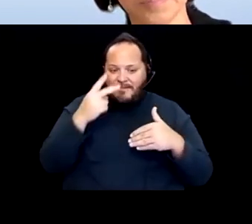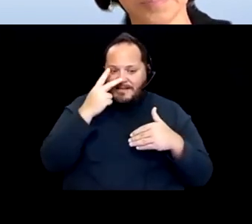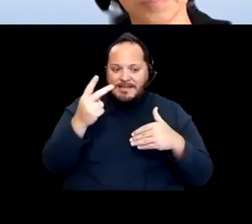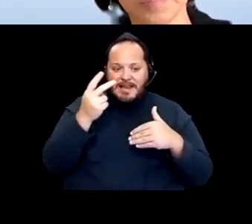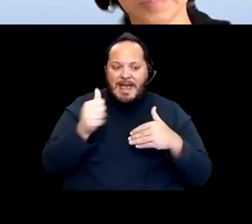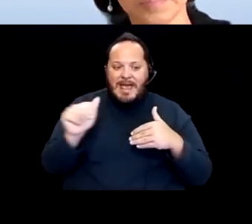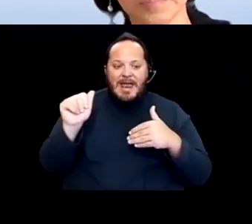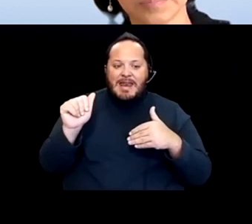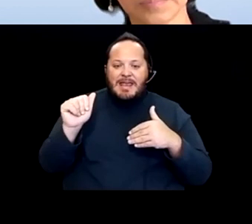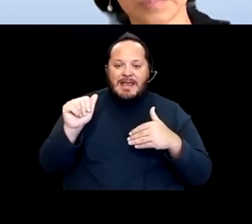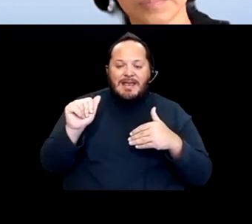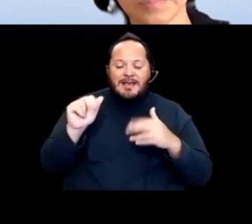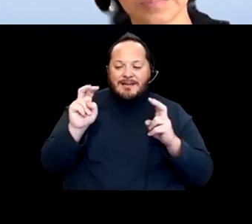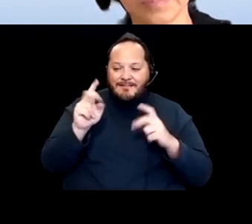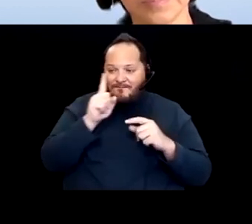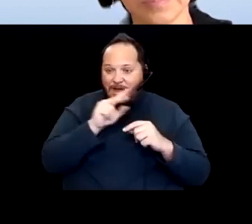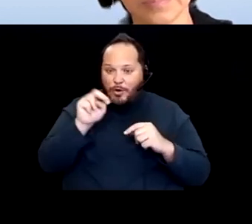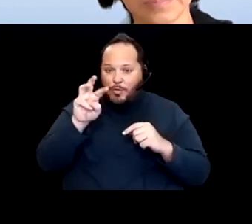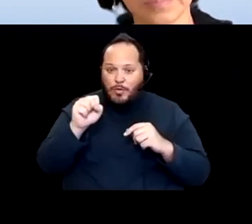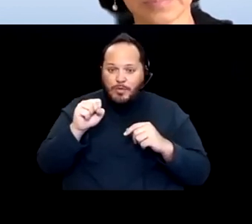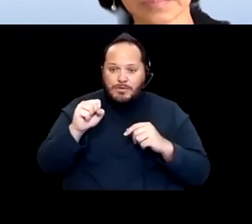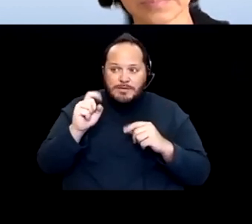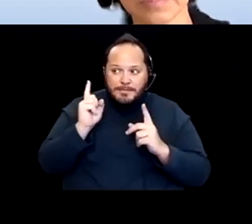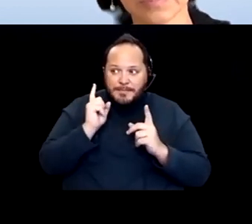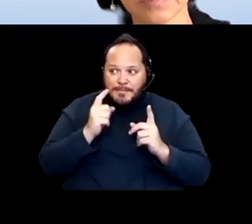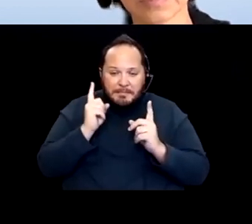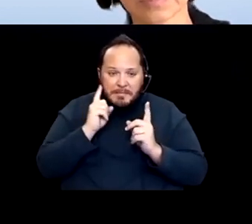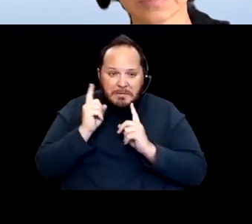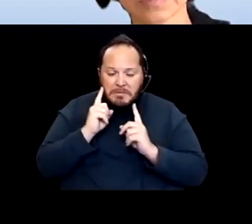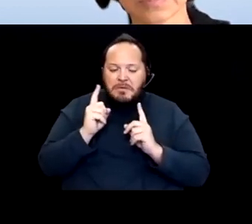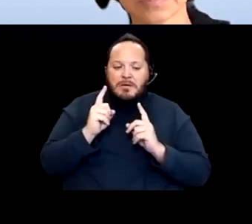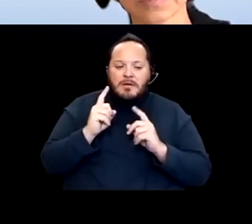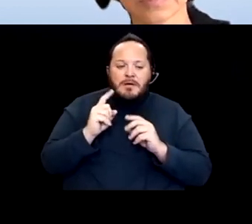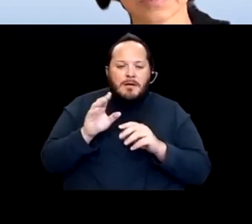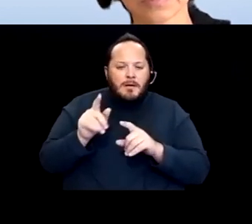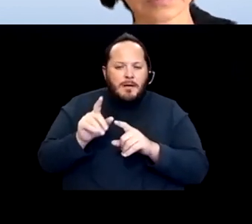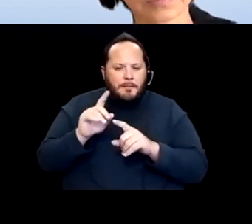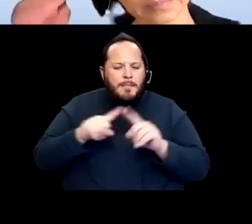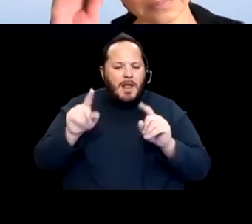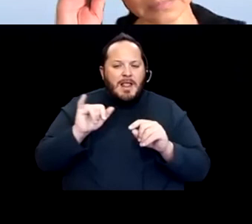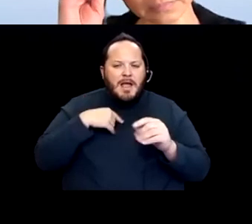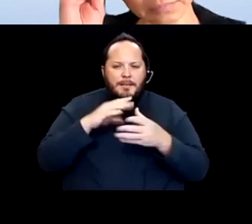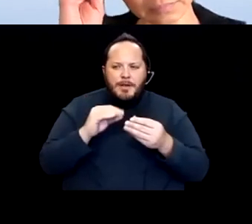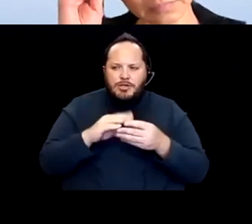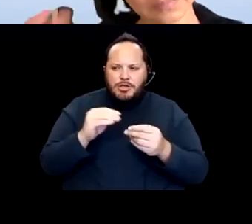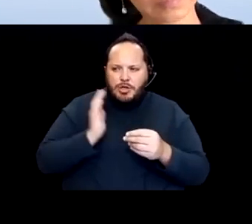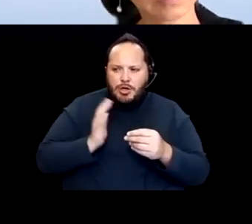that I'm hearing about, but as I mentioned earlier when I had done some of those one-on-one calls with folks in the community with disabilities,